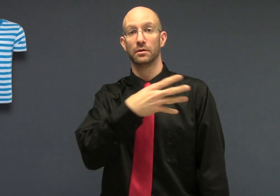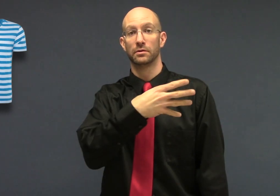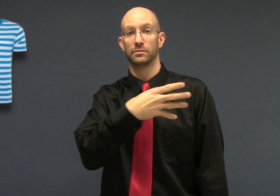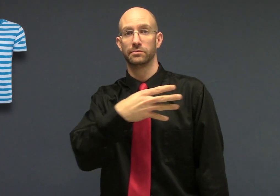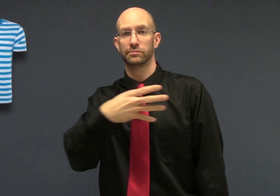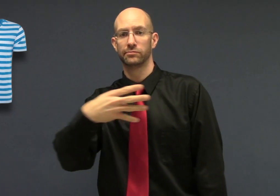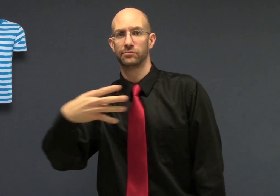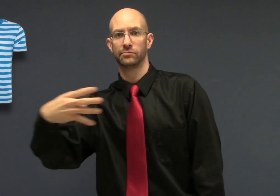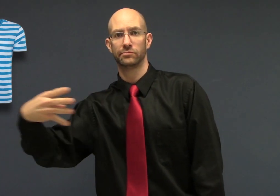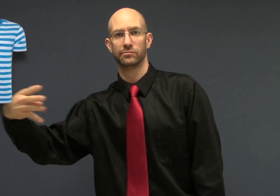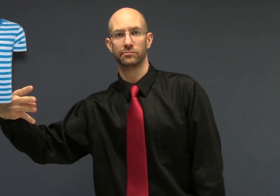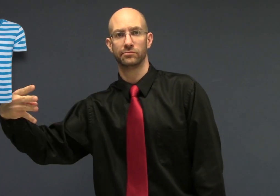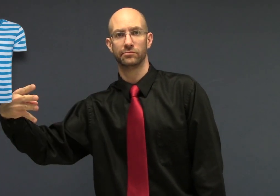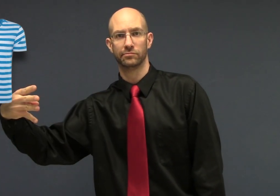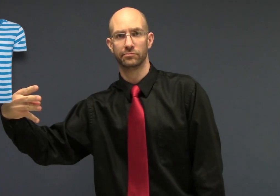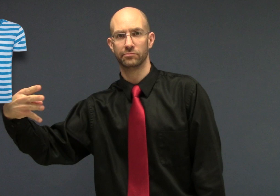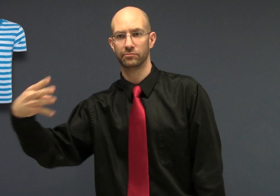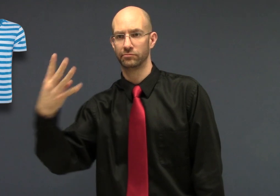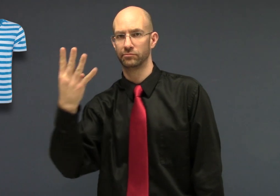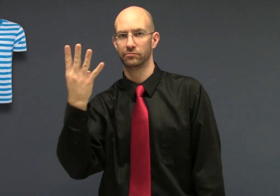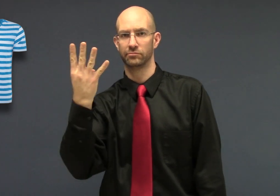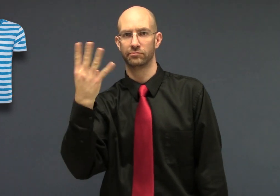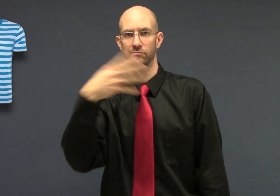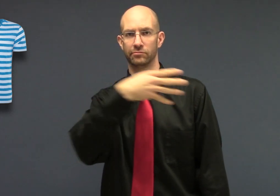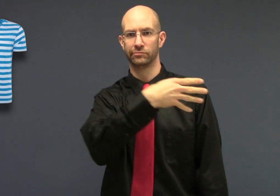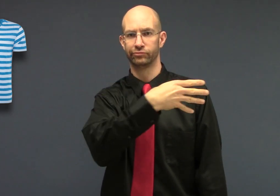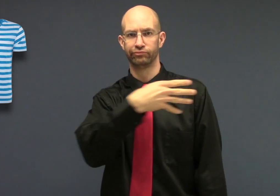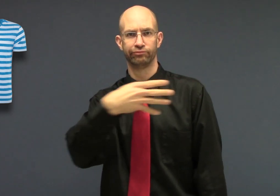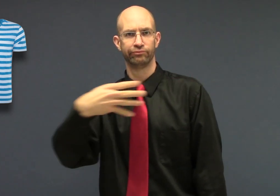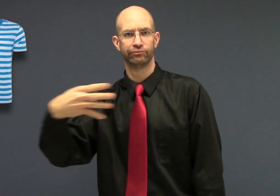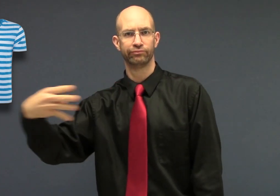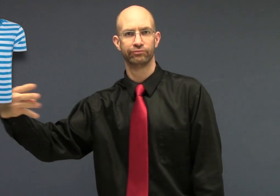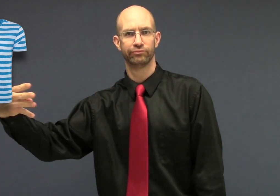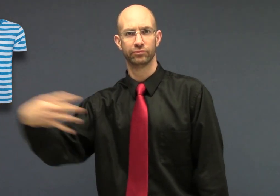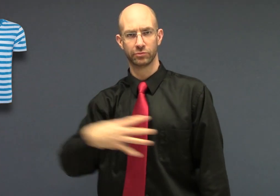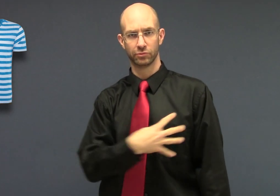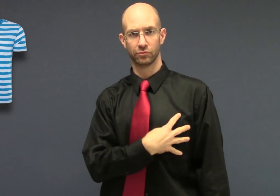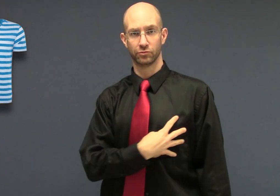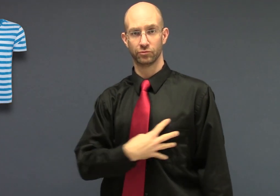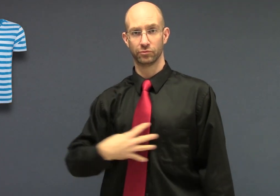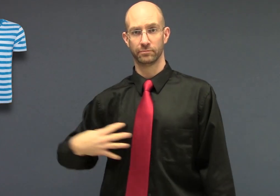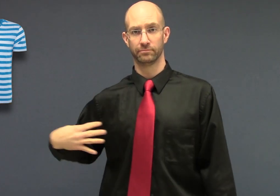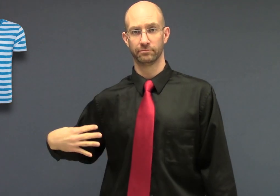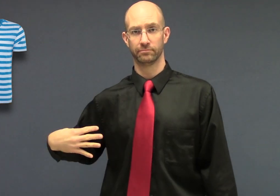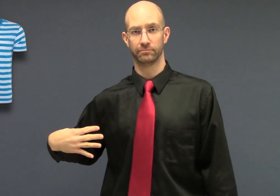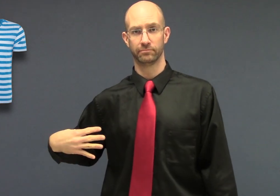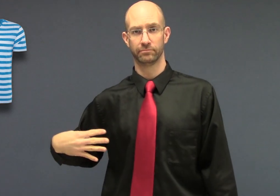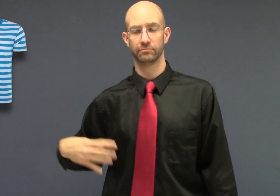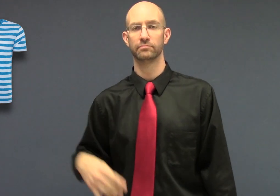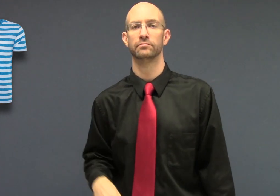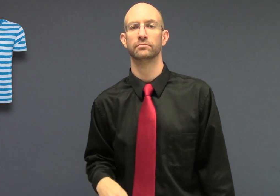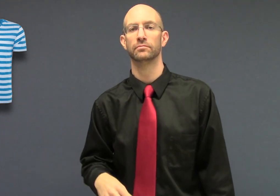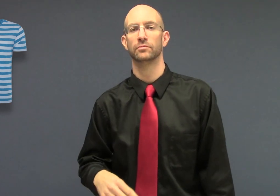STRIPES. Use CL:4 (Classifier 4) Horizontal stripes.